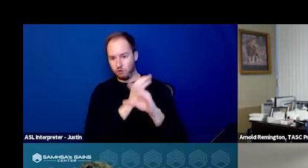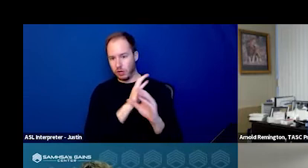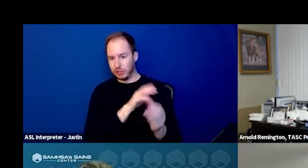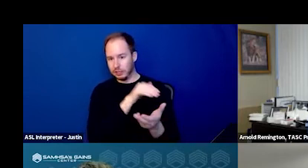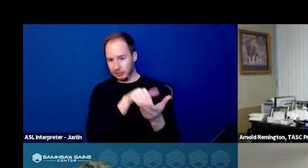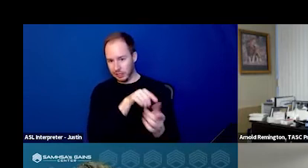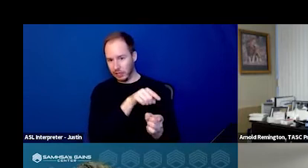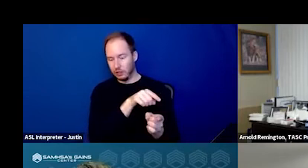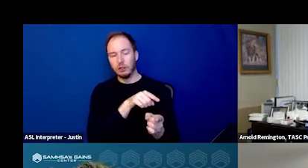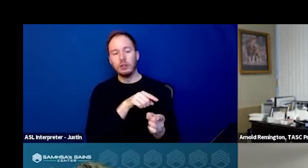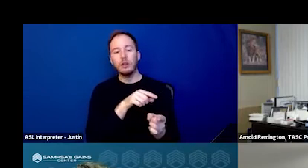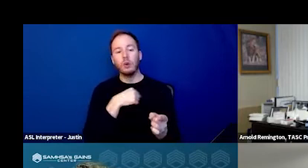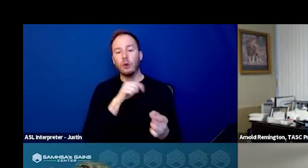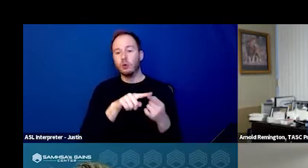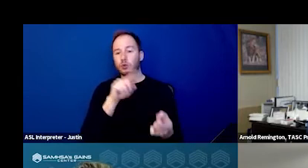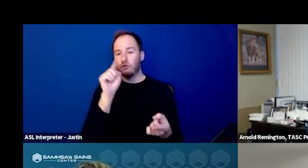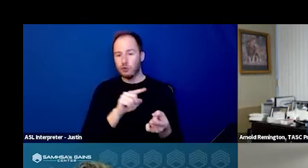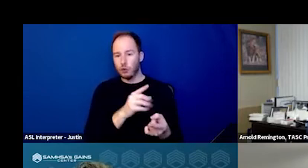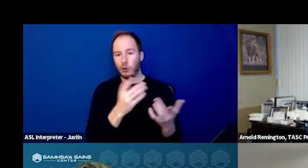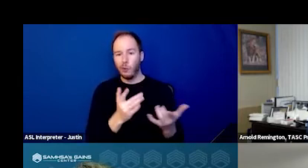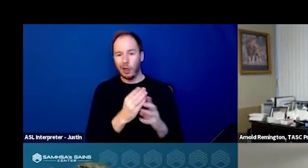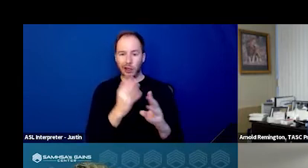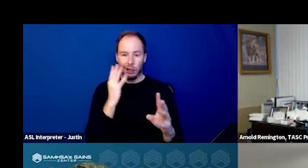We were able to reduce their wait time from 30 minutes